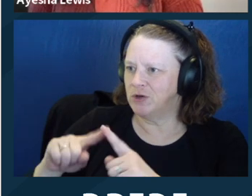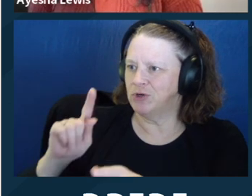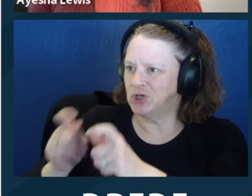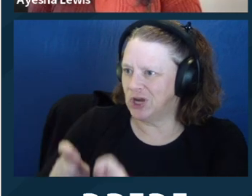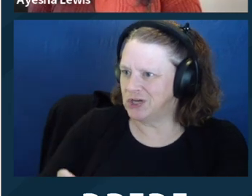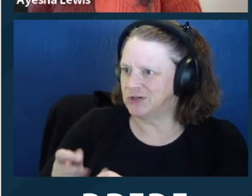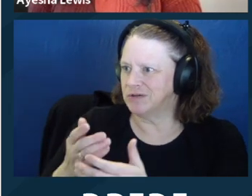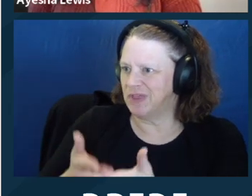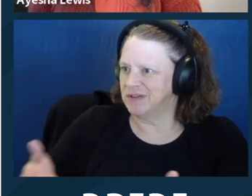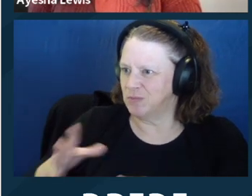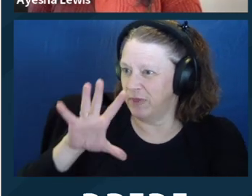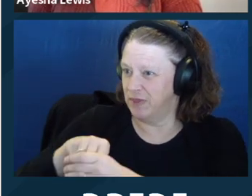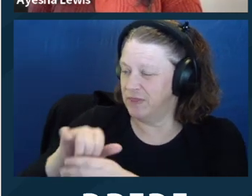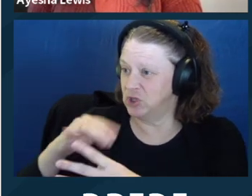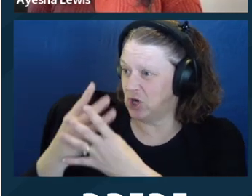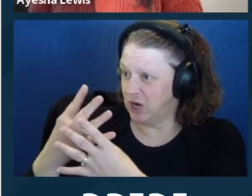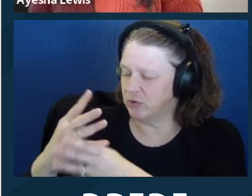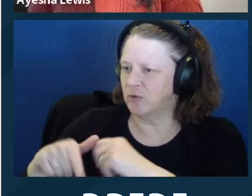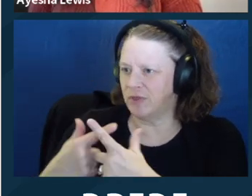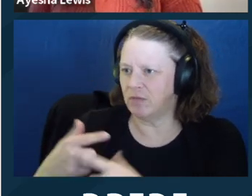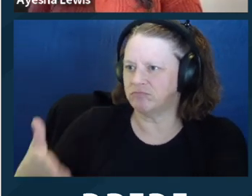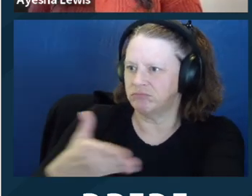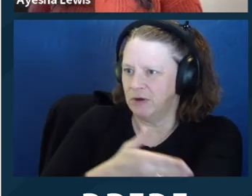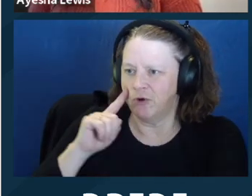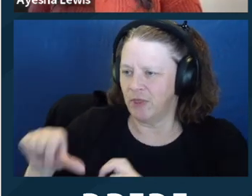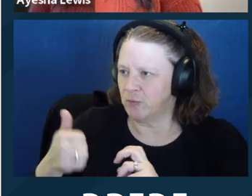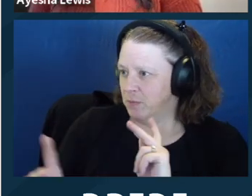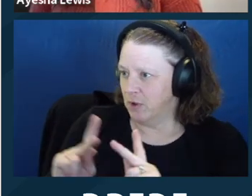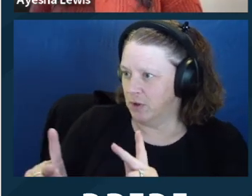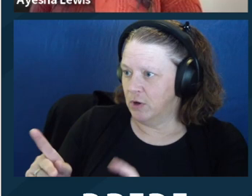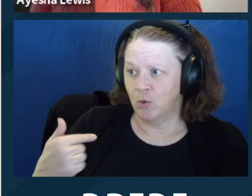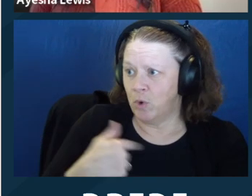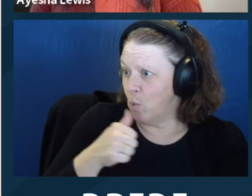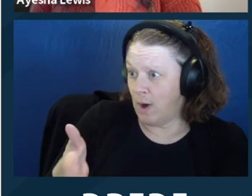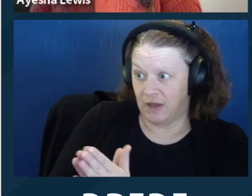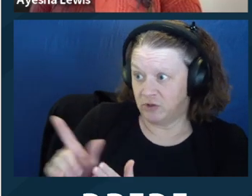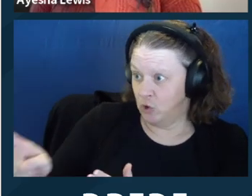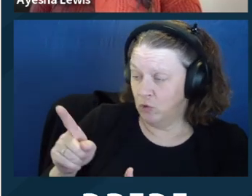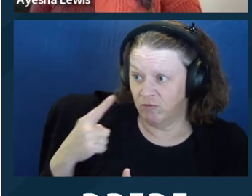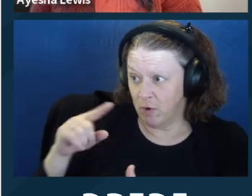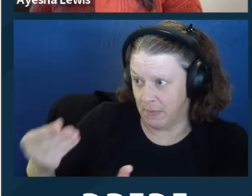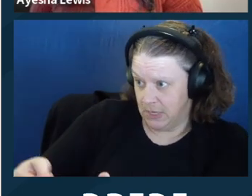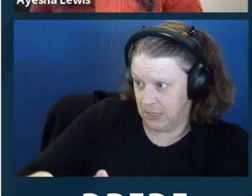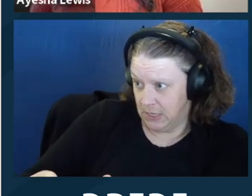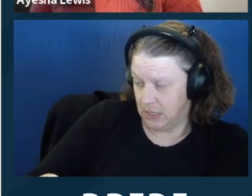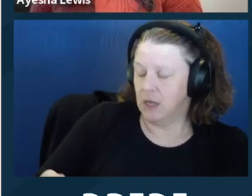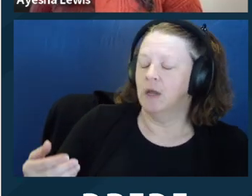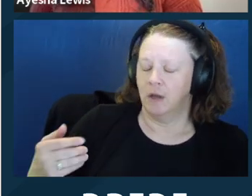compare the two examples, the latter example is more straightforward. It explains it better.